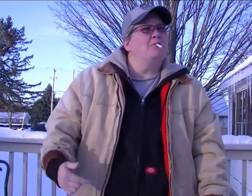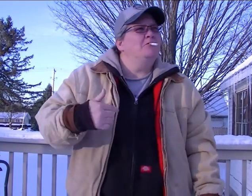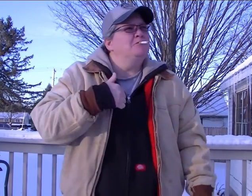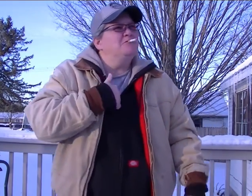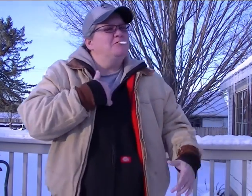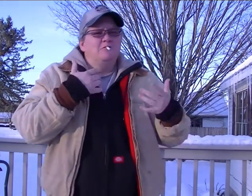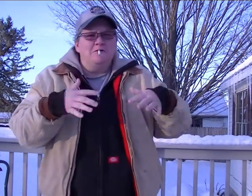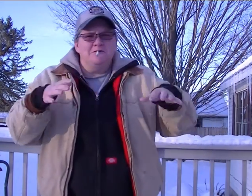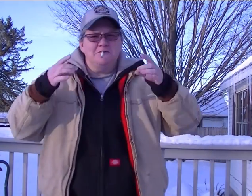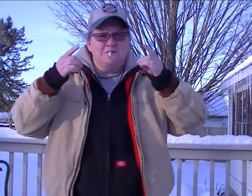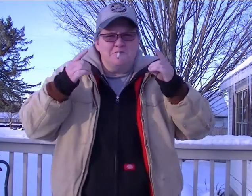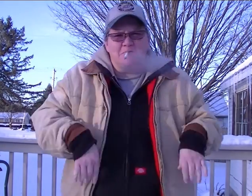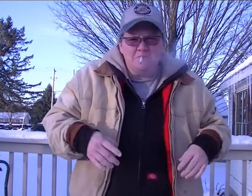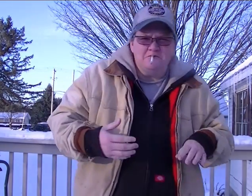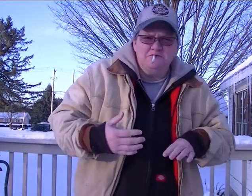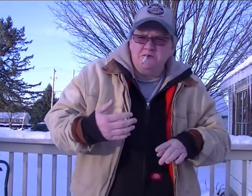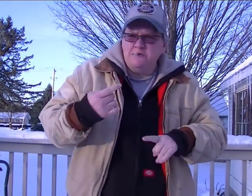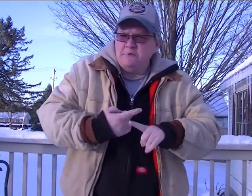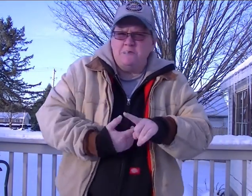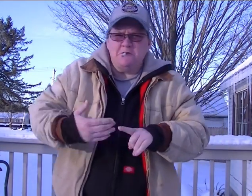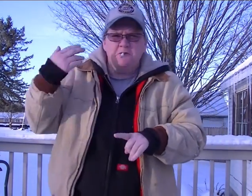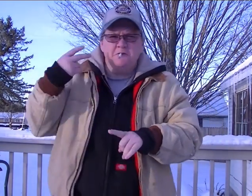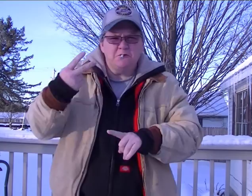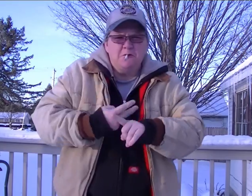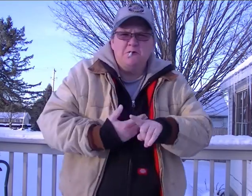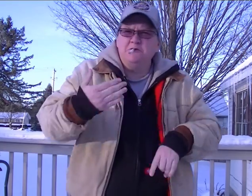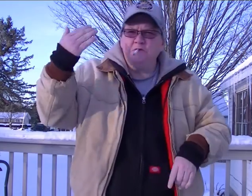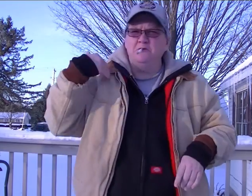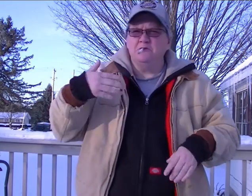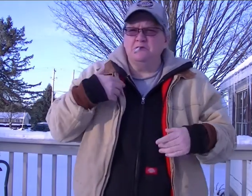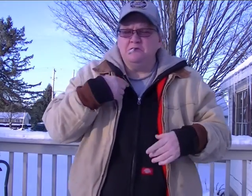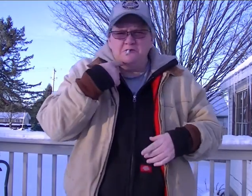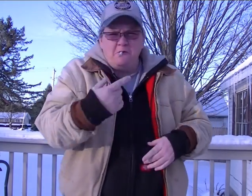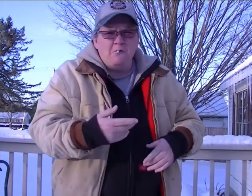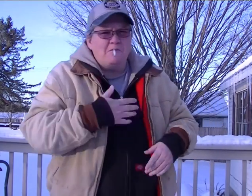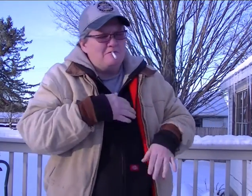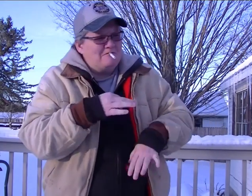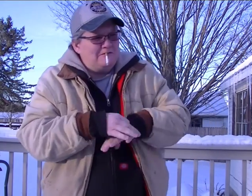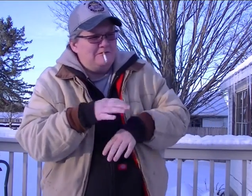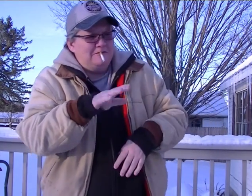I had already decided a month or two months ago I told my fiancee